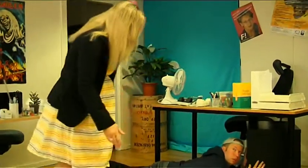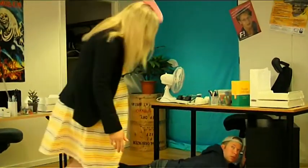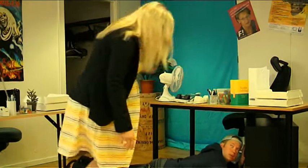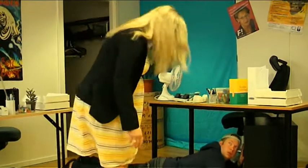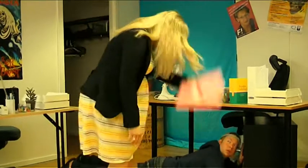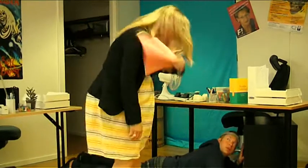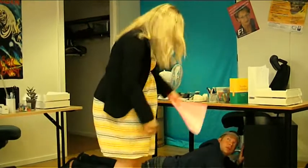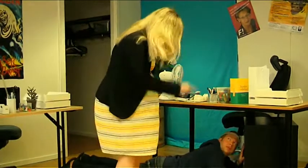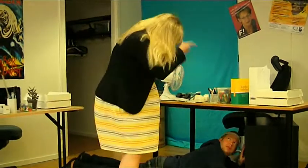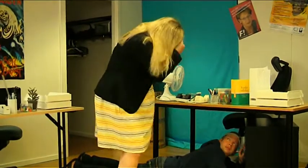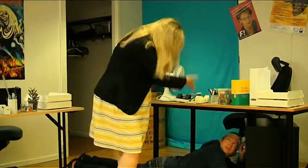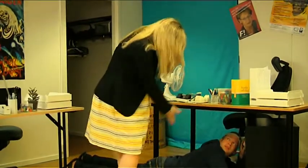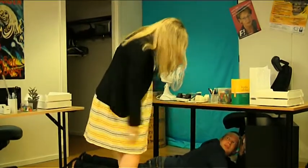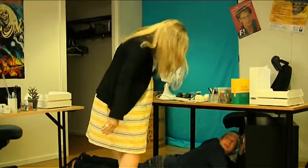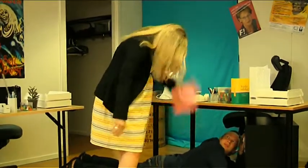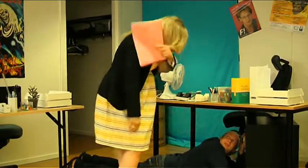Get moving, sucker!